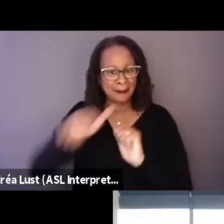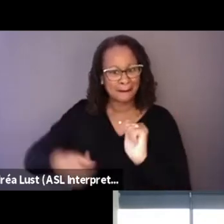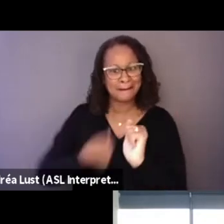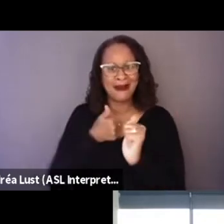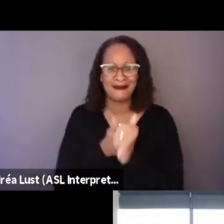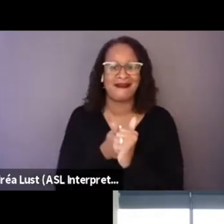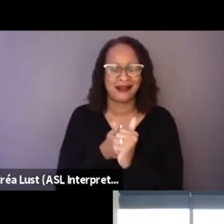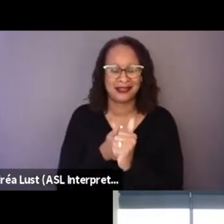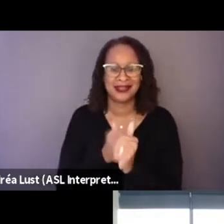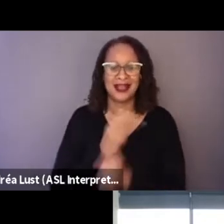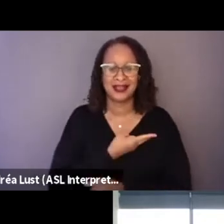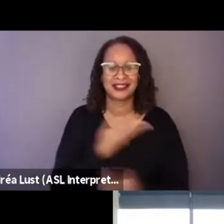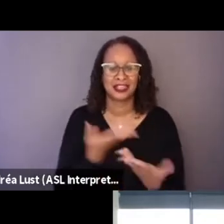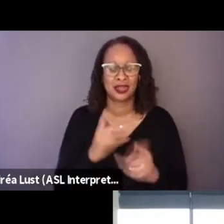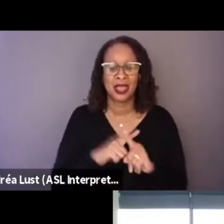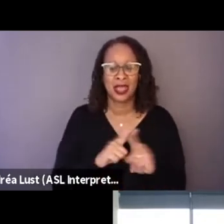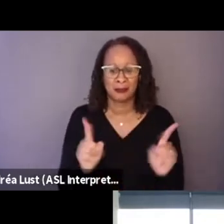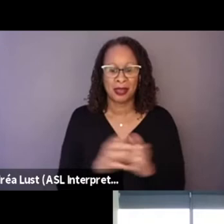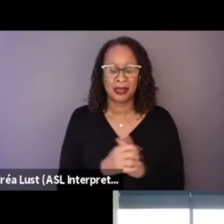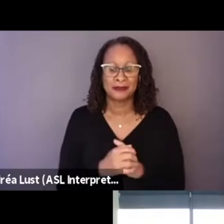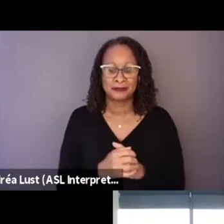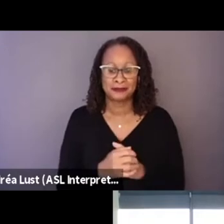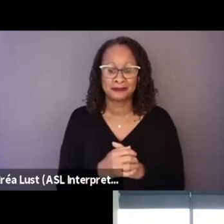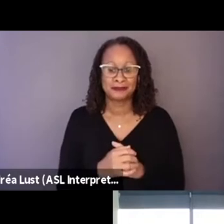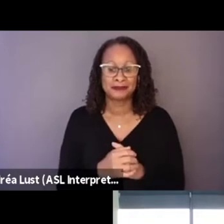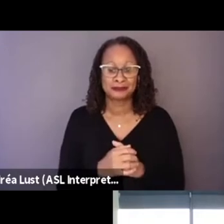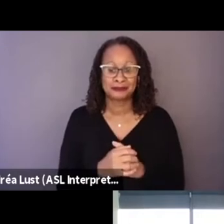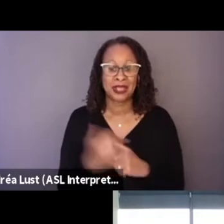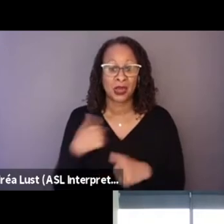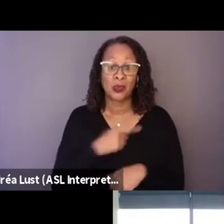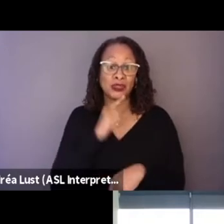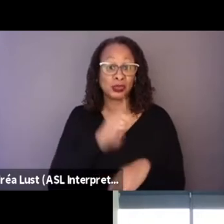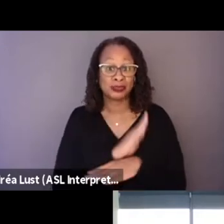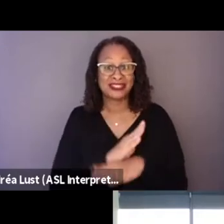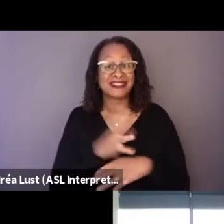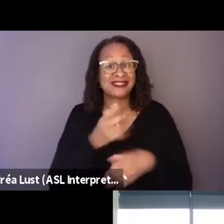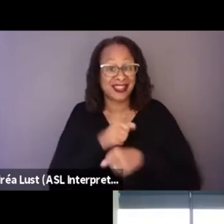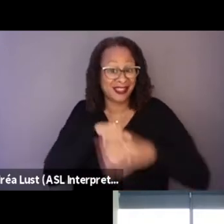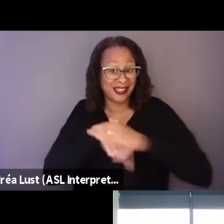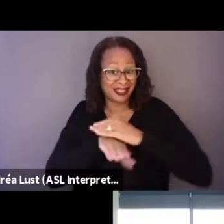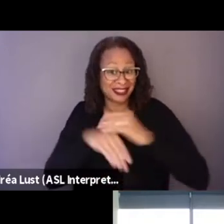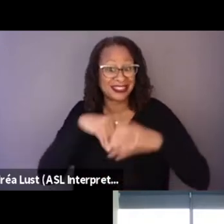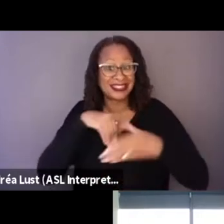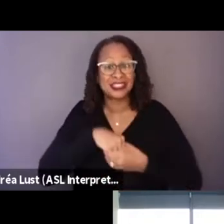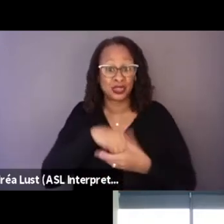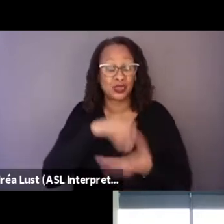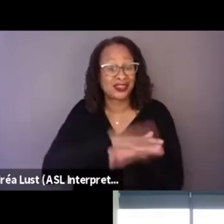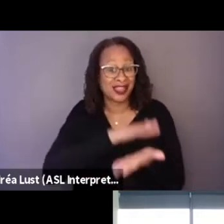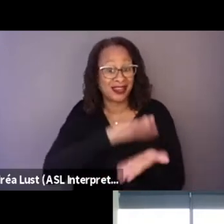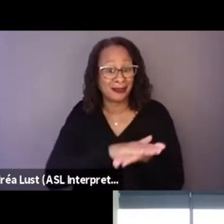but it was, you know, we could actually gain that access in terms of having the actors patrol